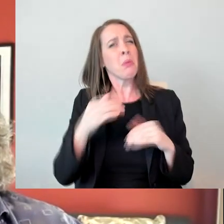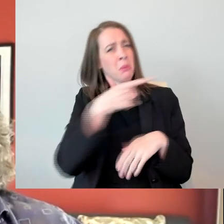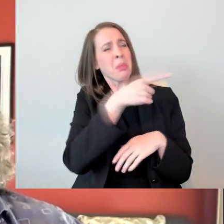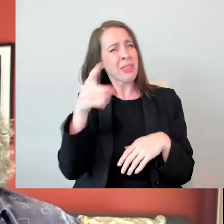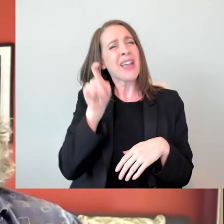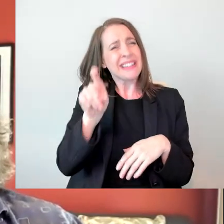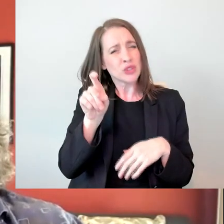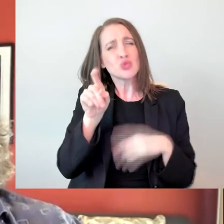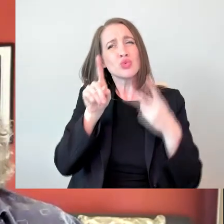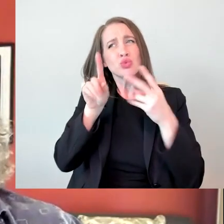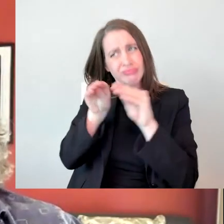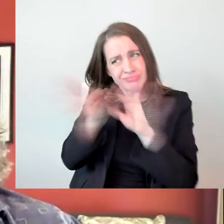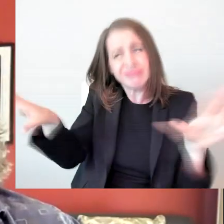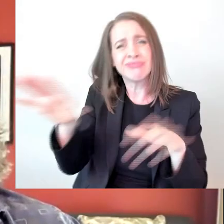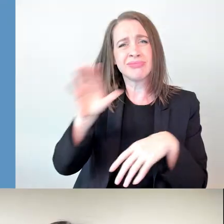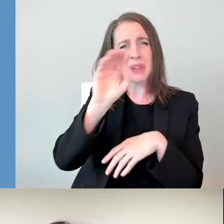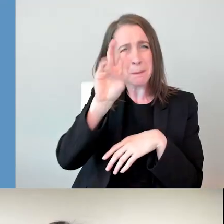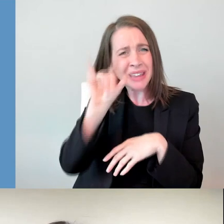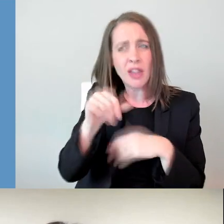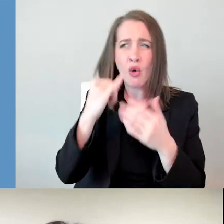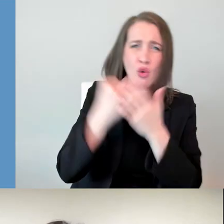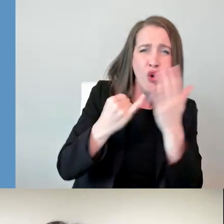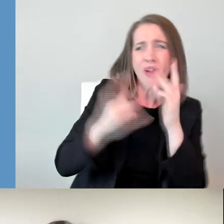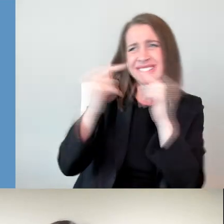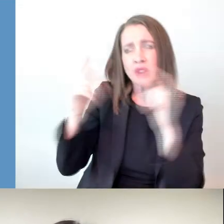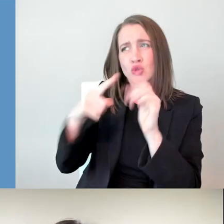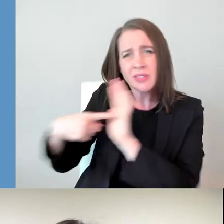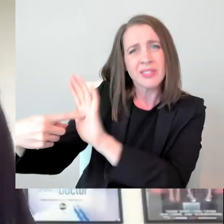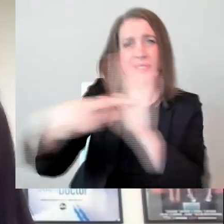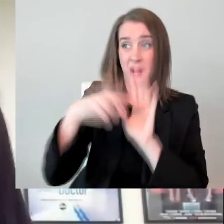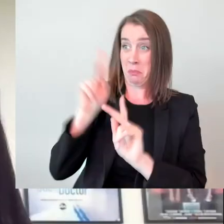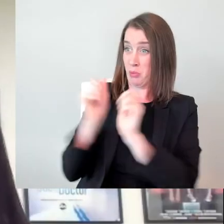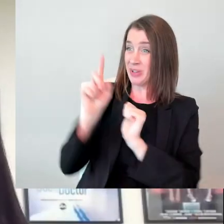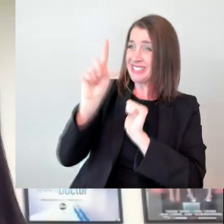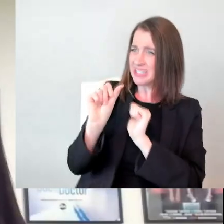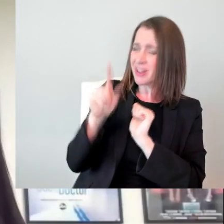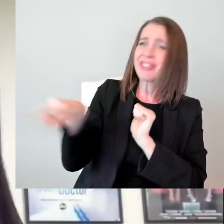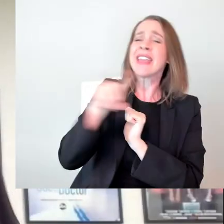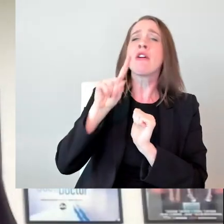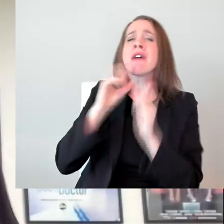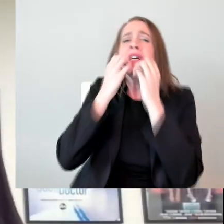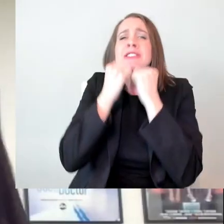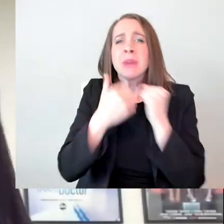and are incredibly capable. You know, myself, Jenni, and Jim, we spend so much of our time talking